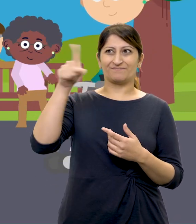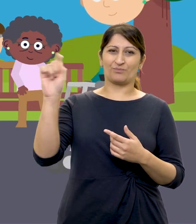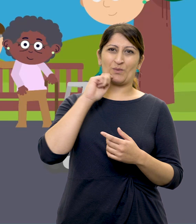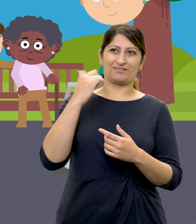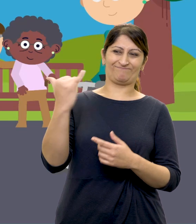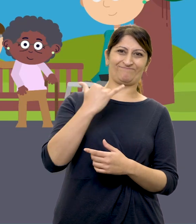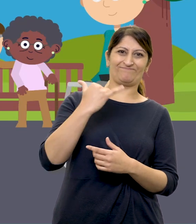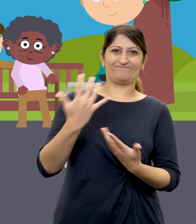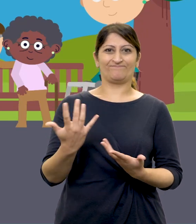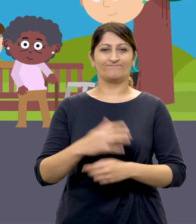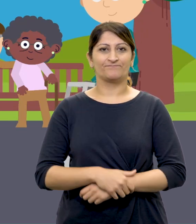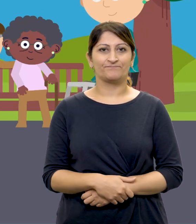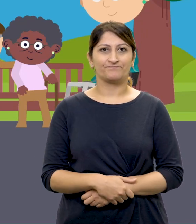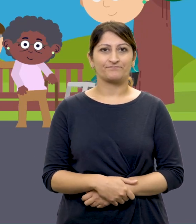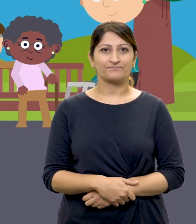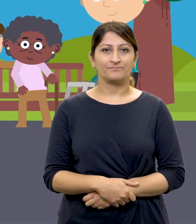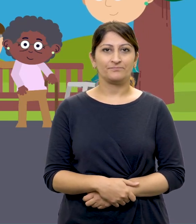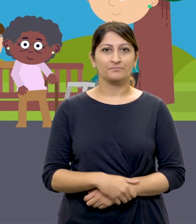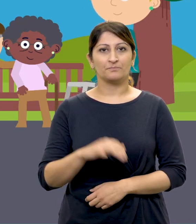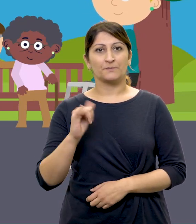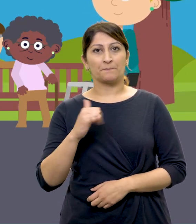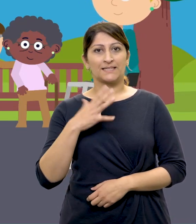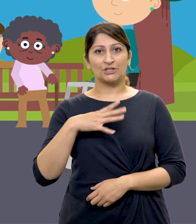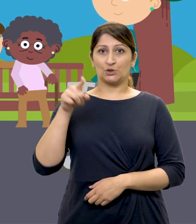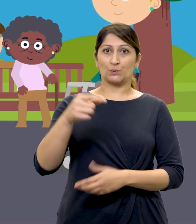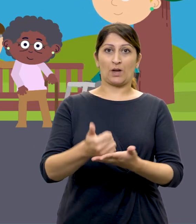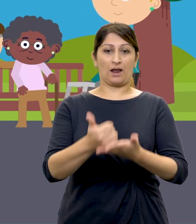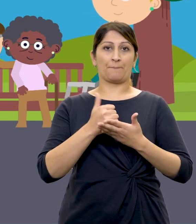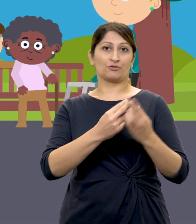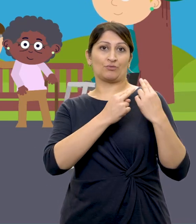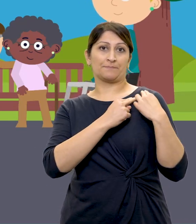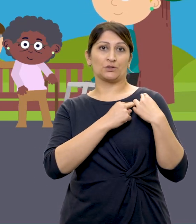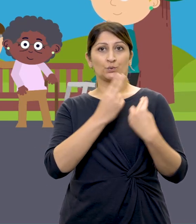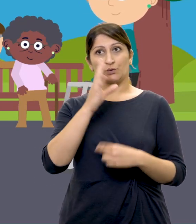or think they won't be believed. They may need you to speak up for them.